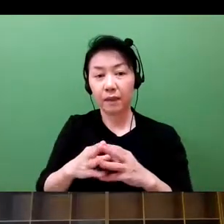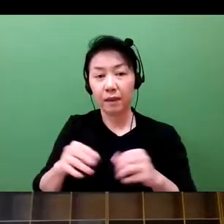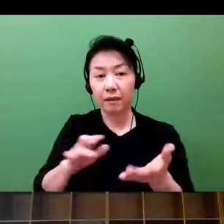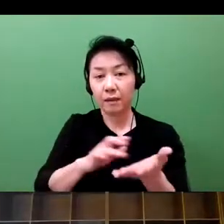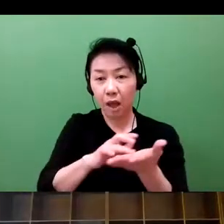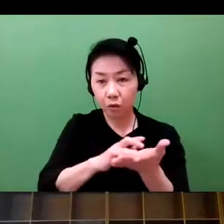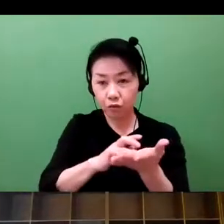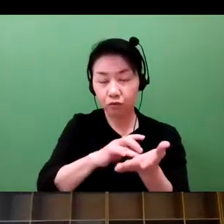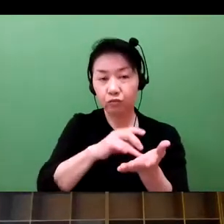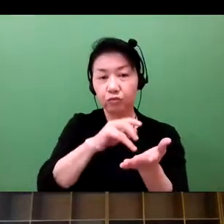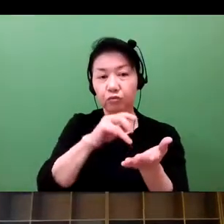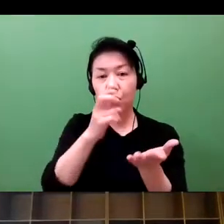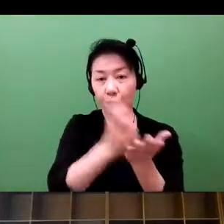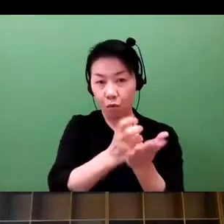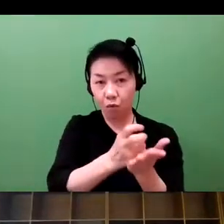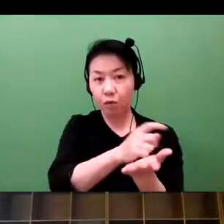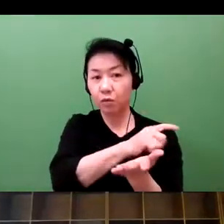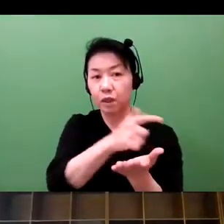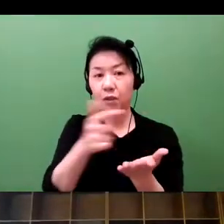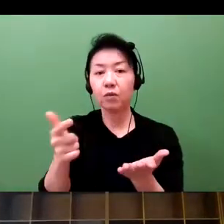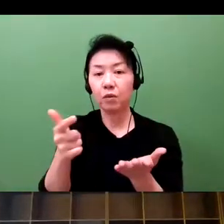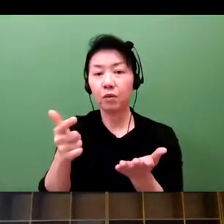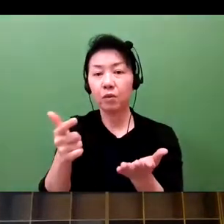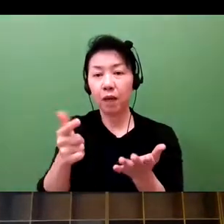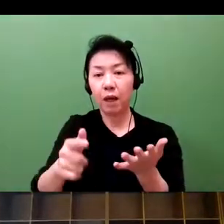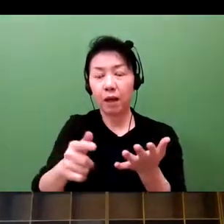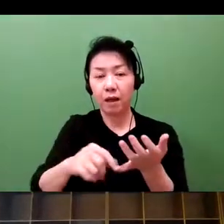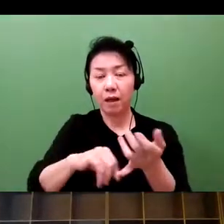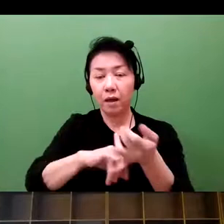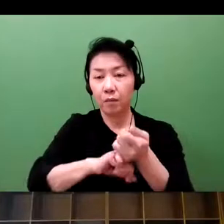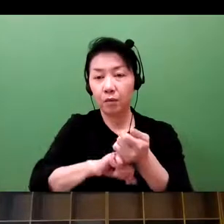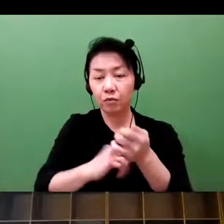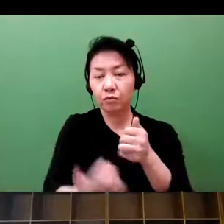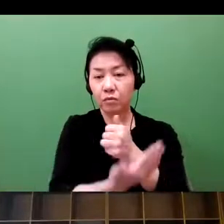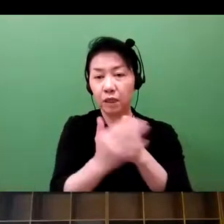We have medical doctors.